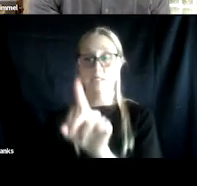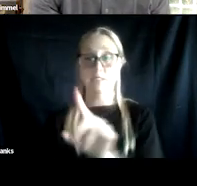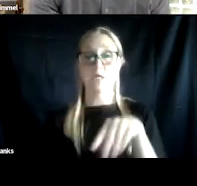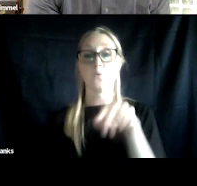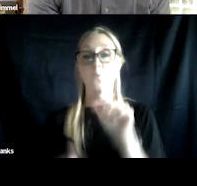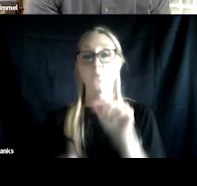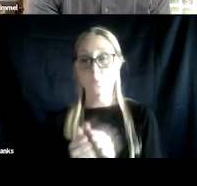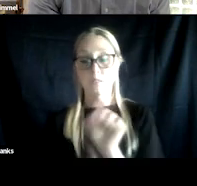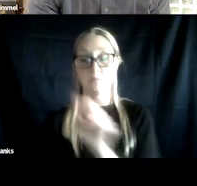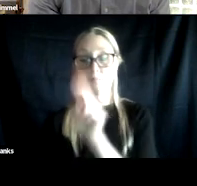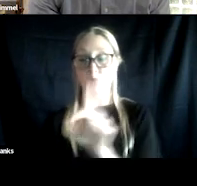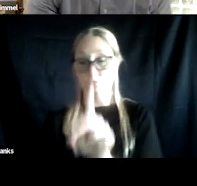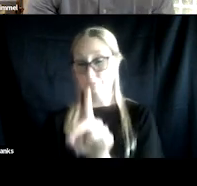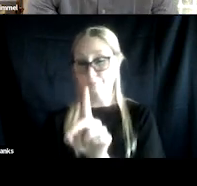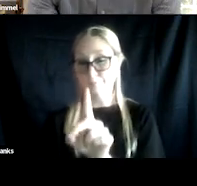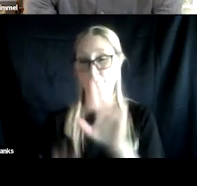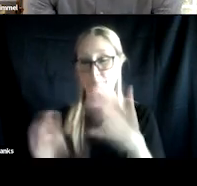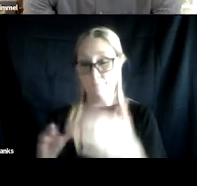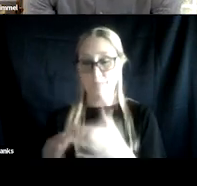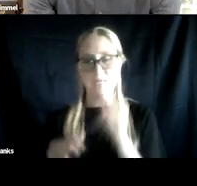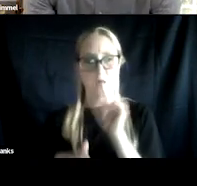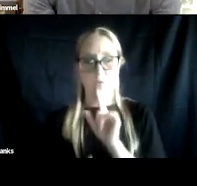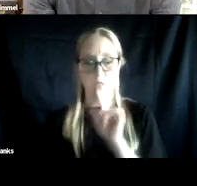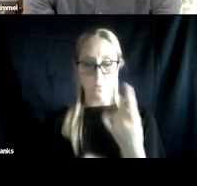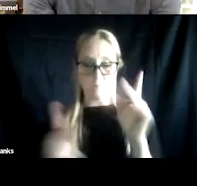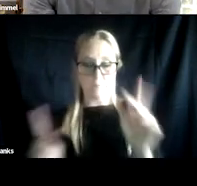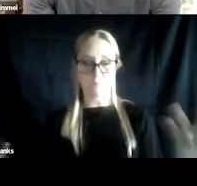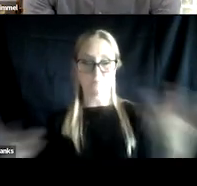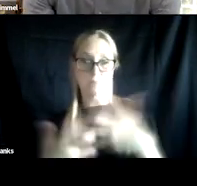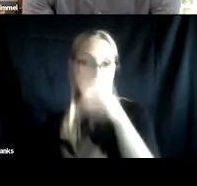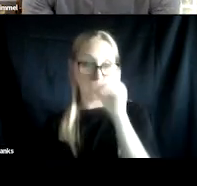We really can't think of it as a one size fits all because we know that that's just not the case.